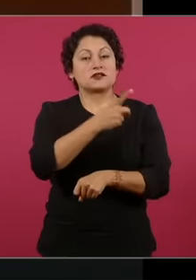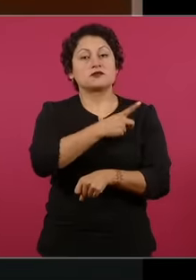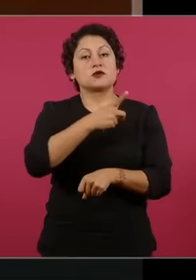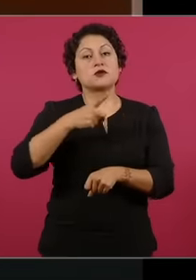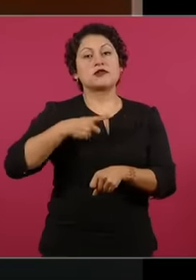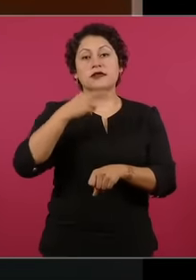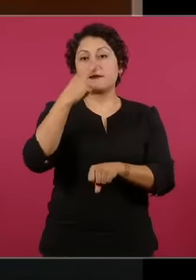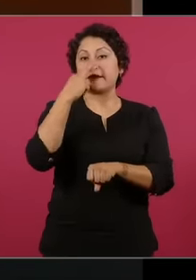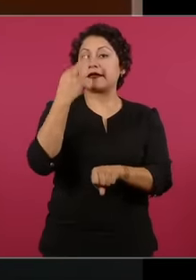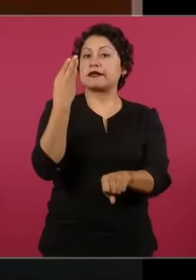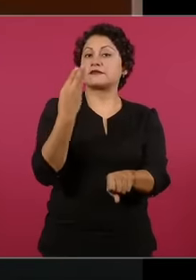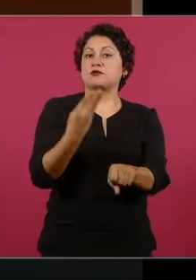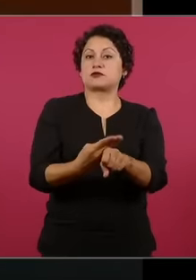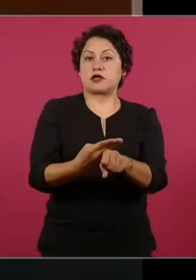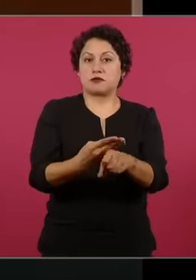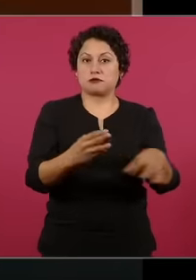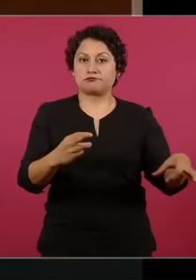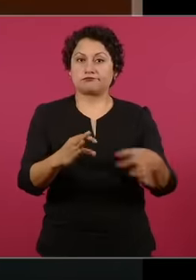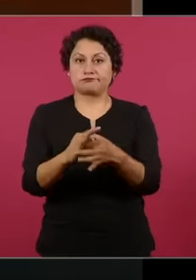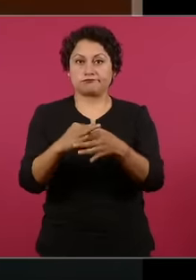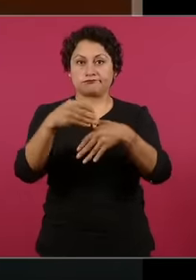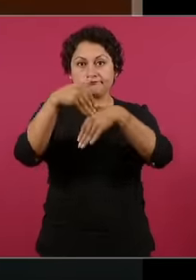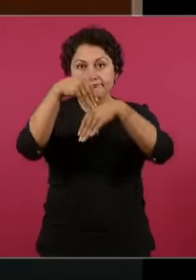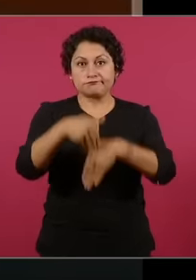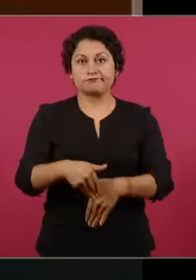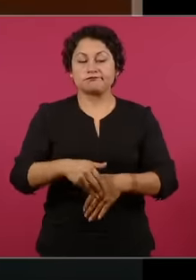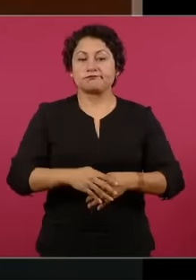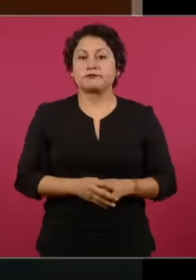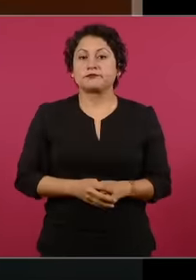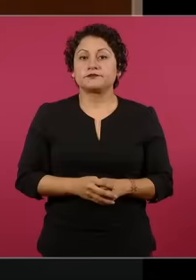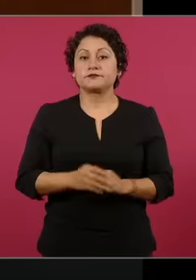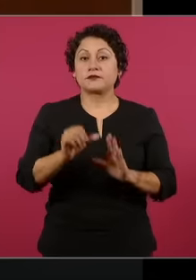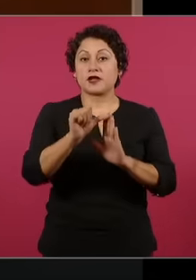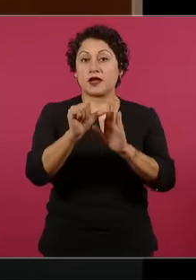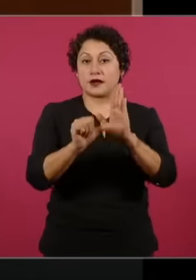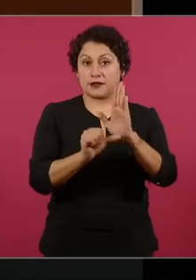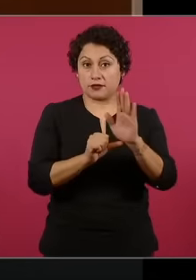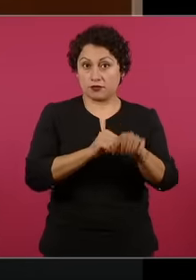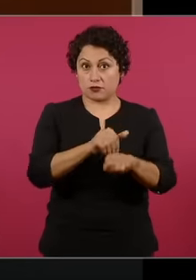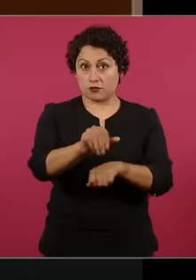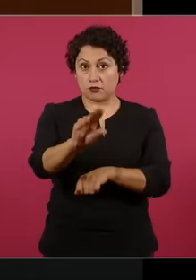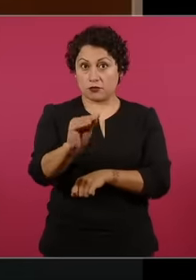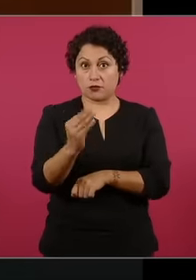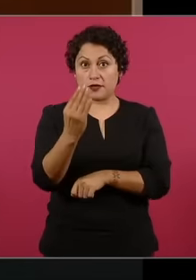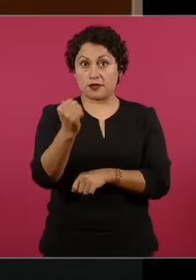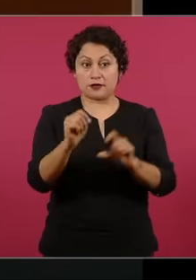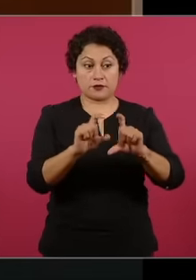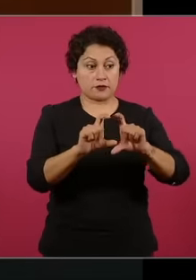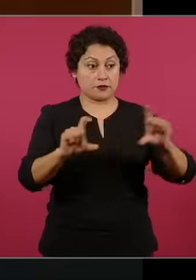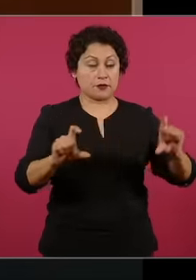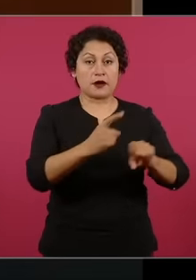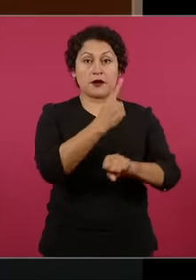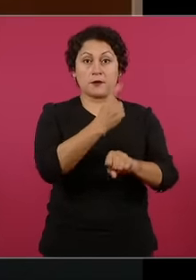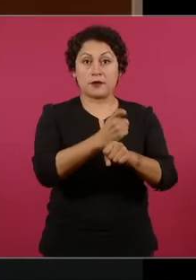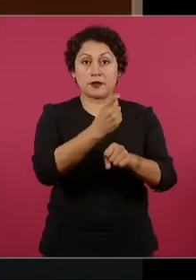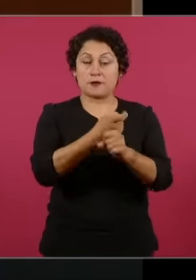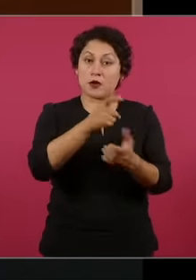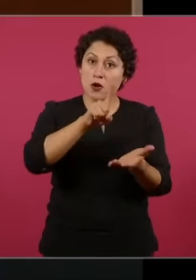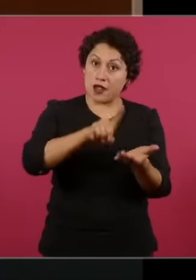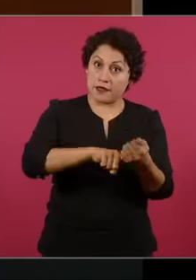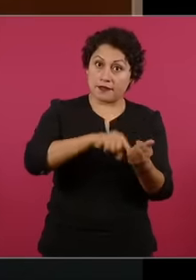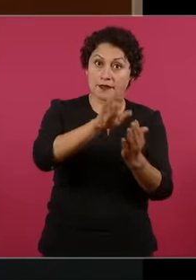historical responsibility in accordance with article 99, first section of the Constitution and article